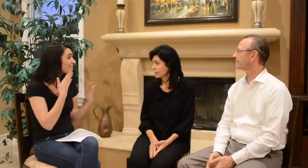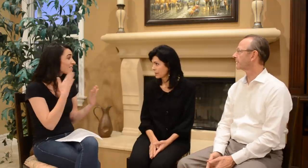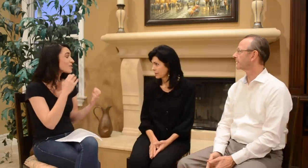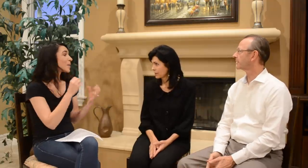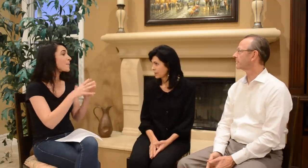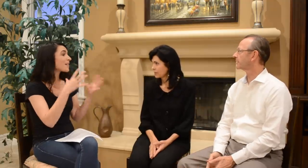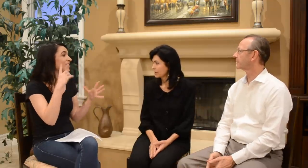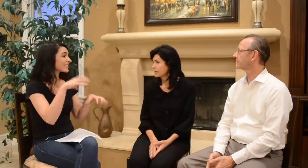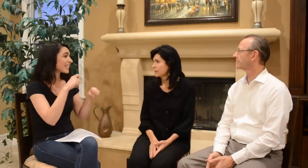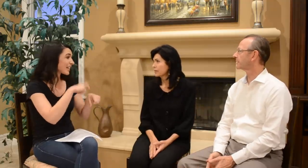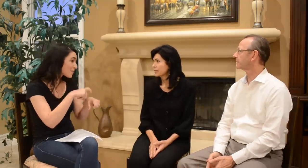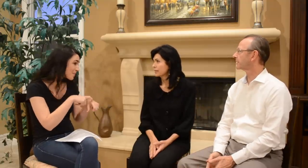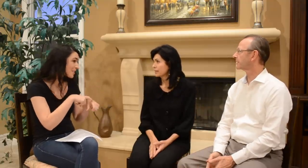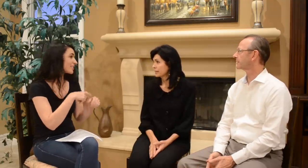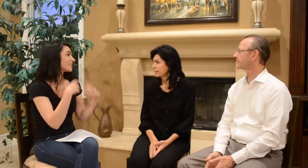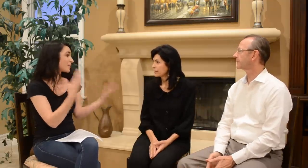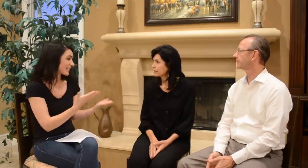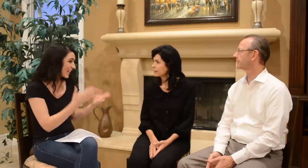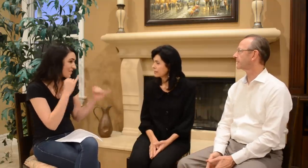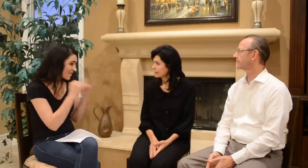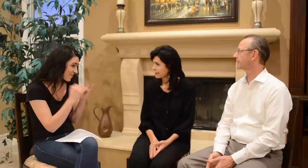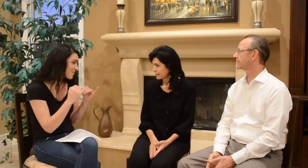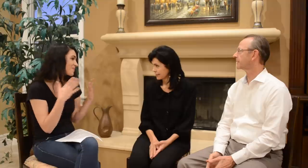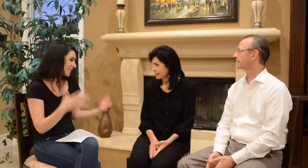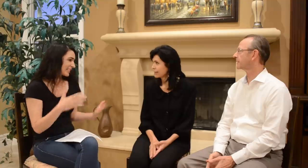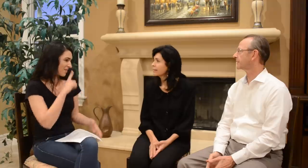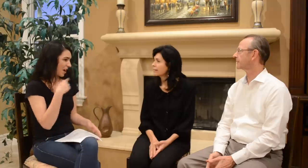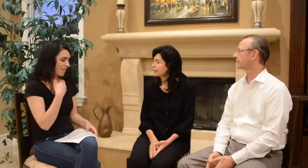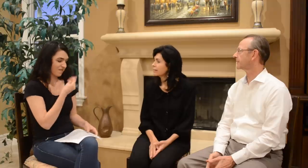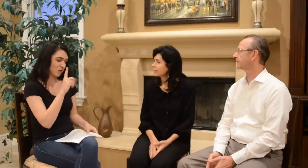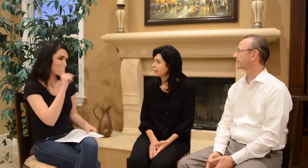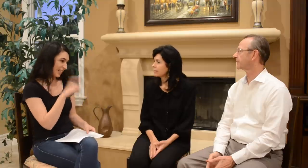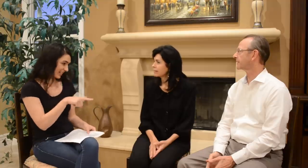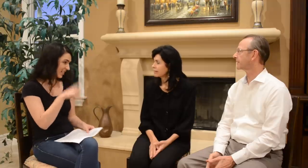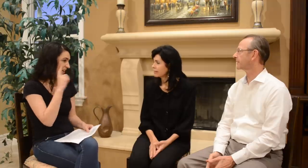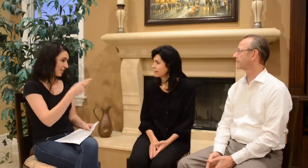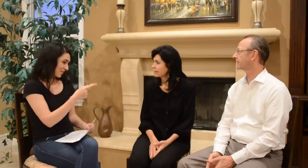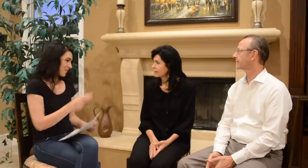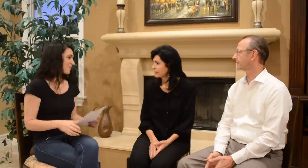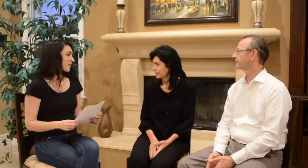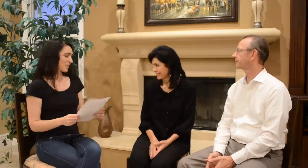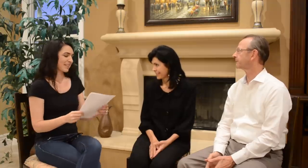Thanks so much for taking the time being here, doing this interview. I have a few questions for you two.